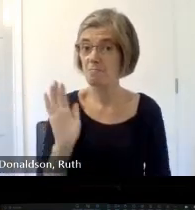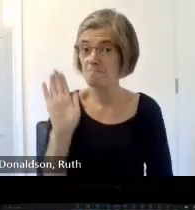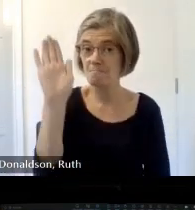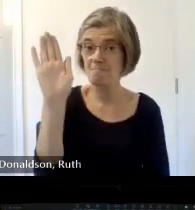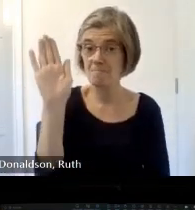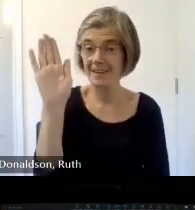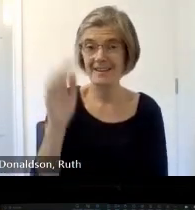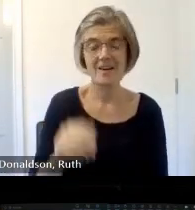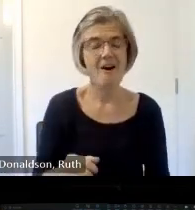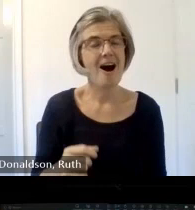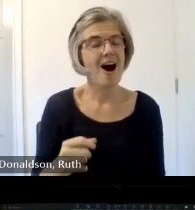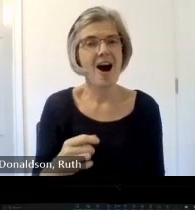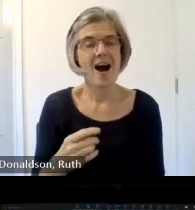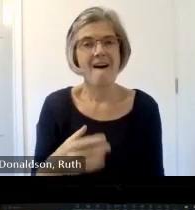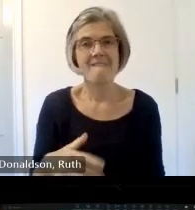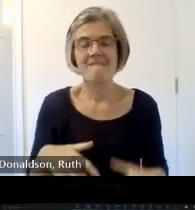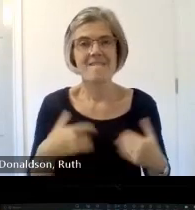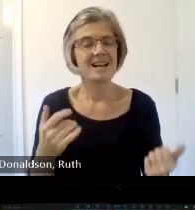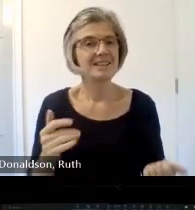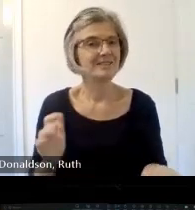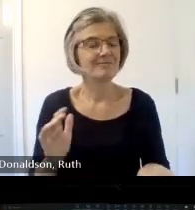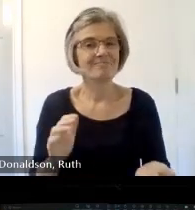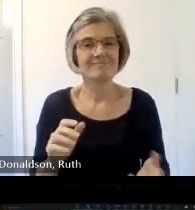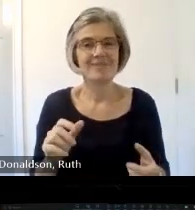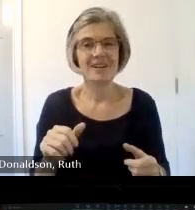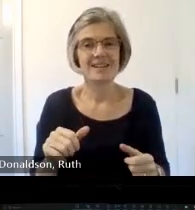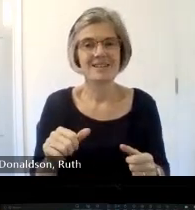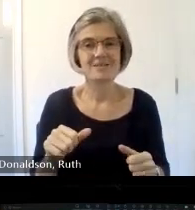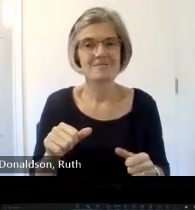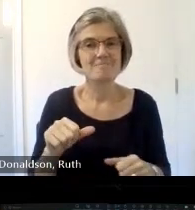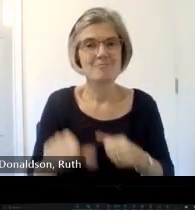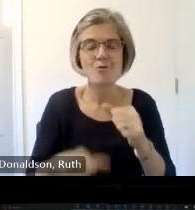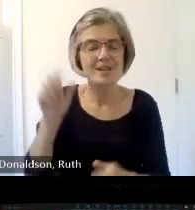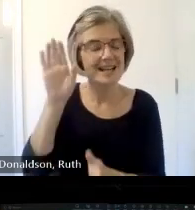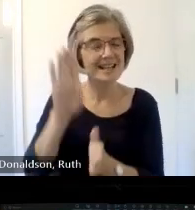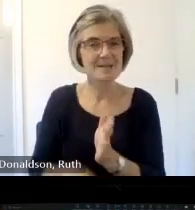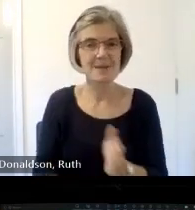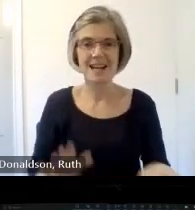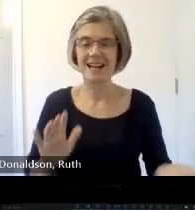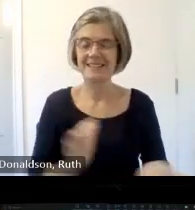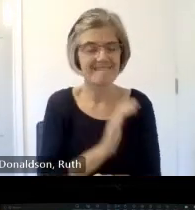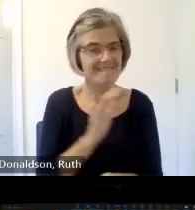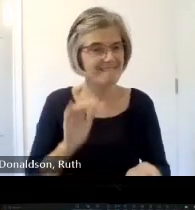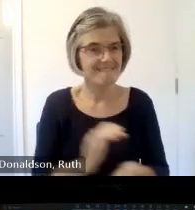so hash what was it trch recording is